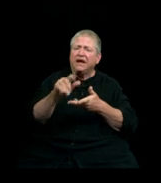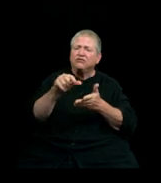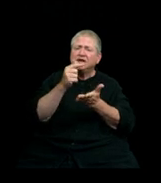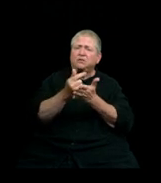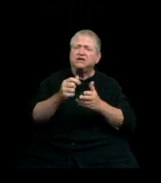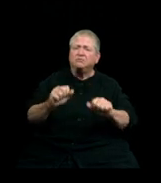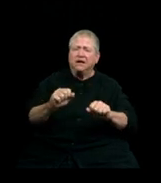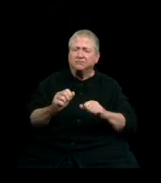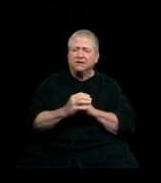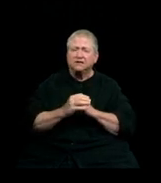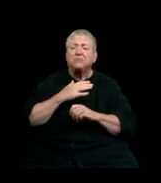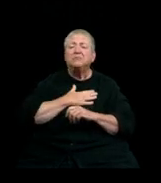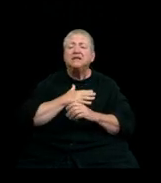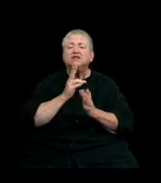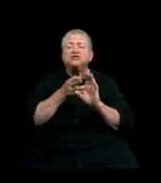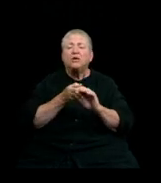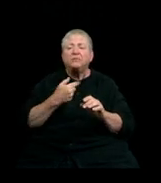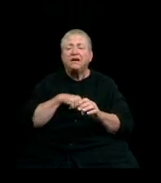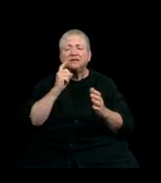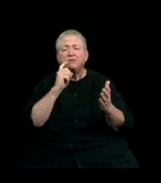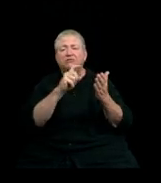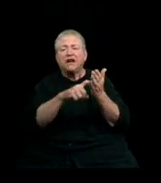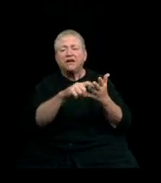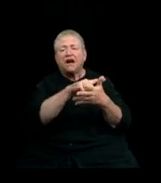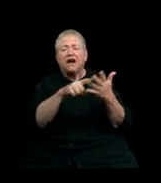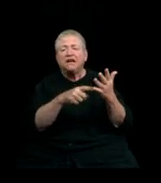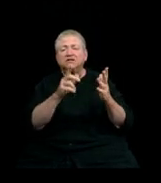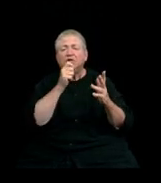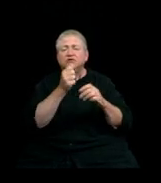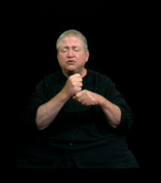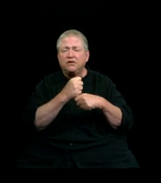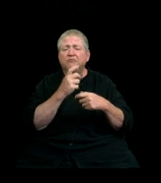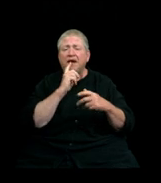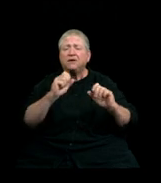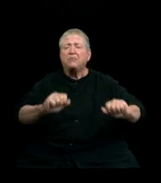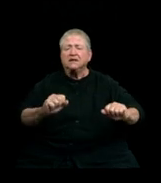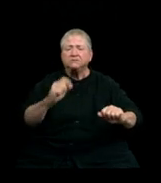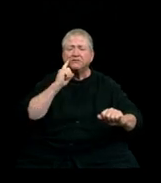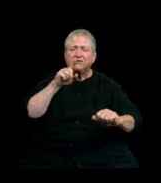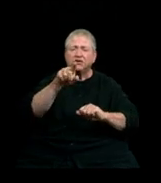Please join me as we recognize those who have made possible the achievements of today’s graduates